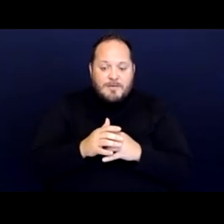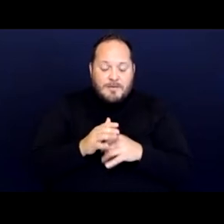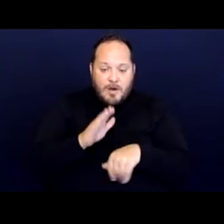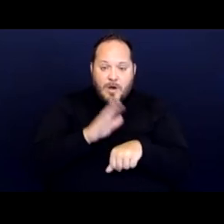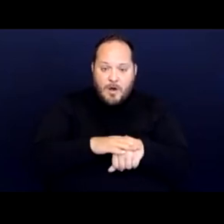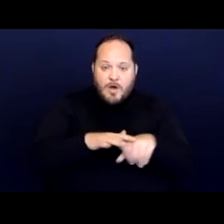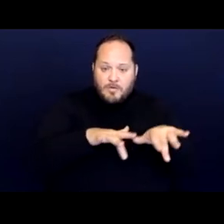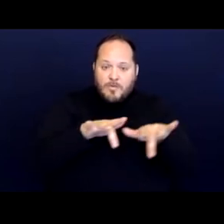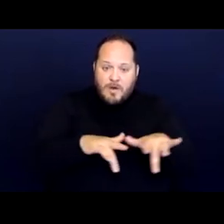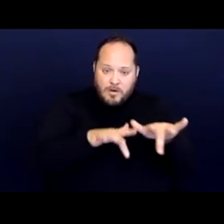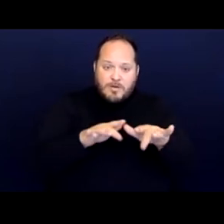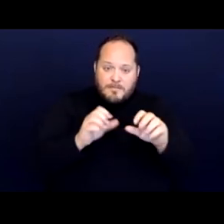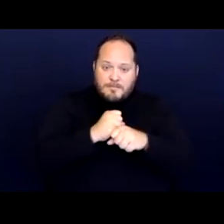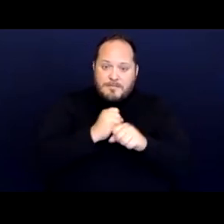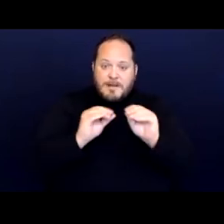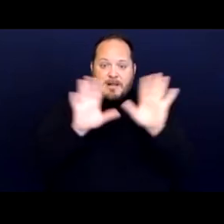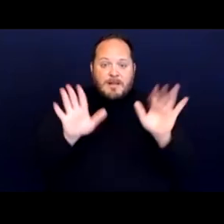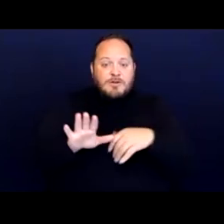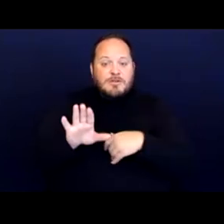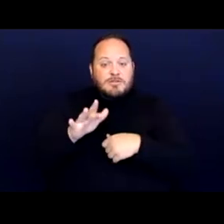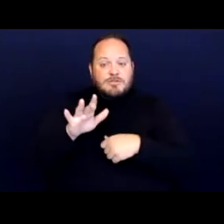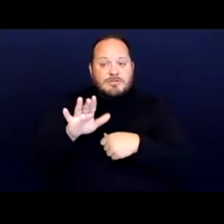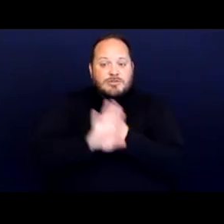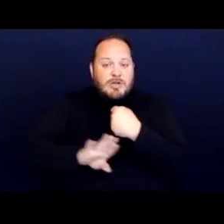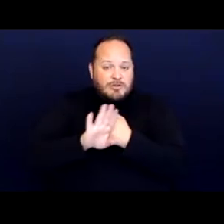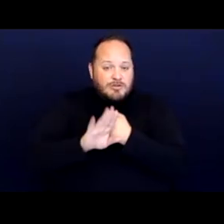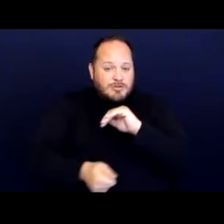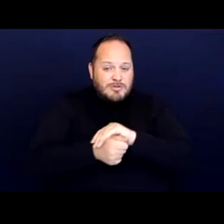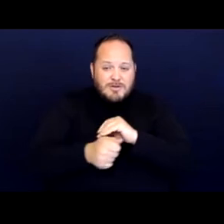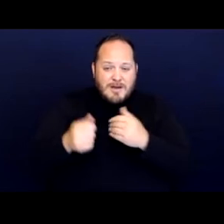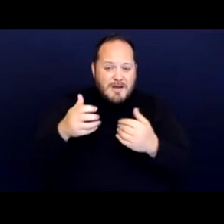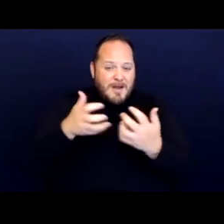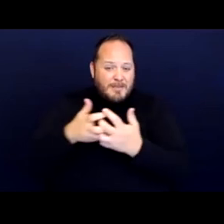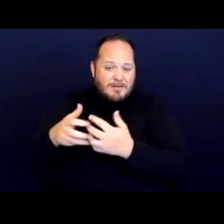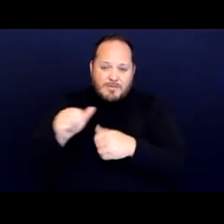that the shelter accommodations weren't available for everyone.